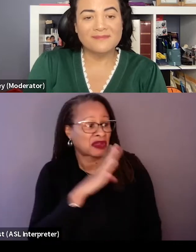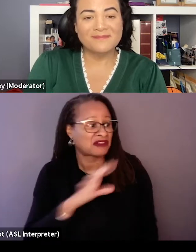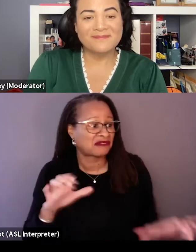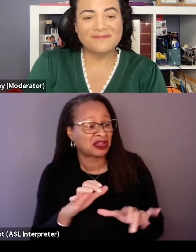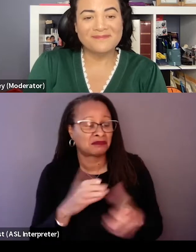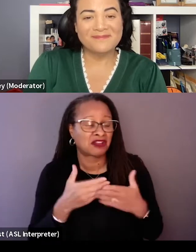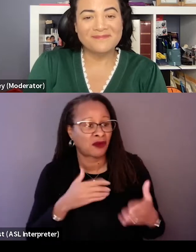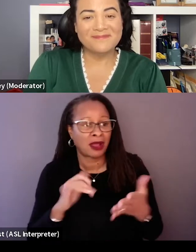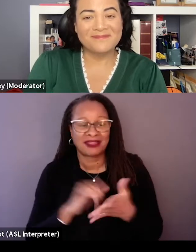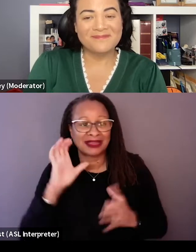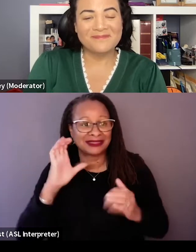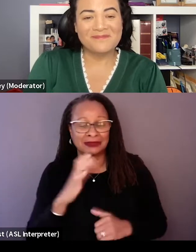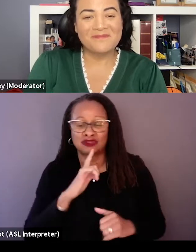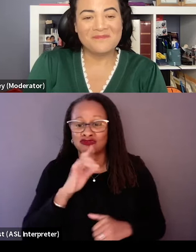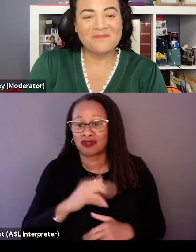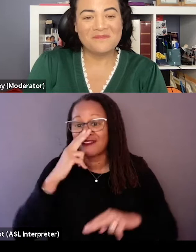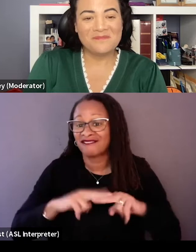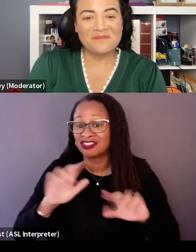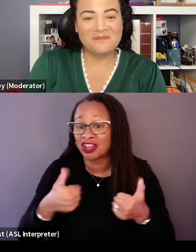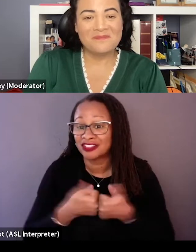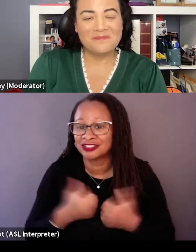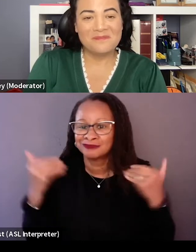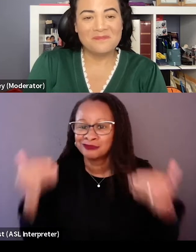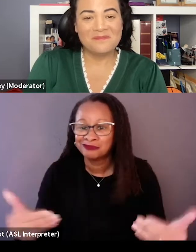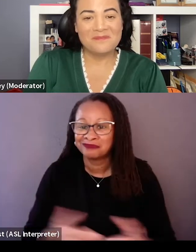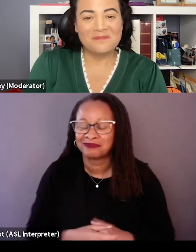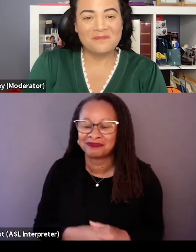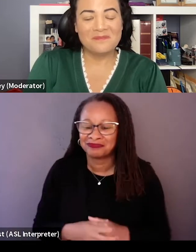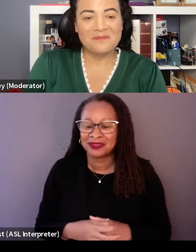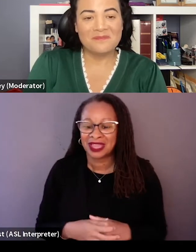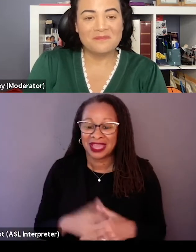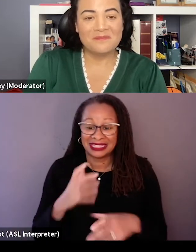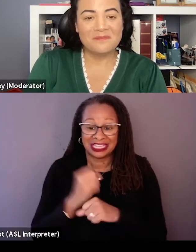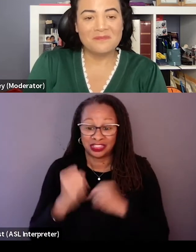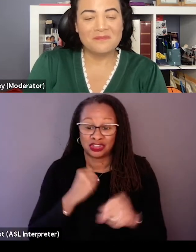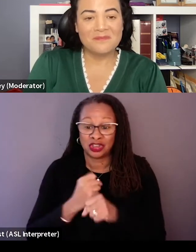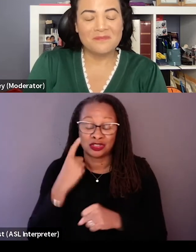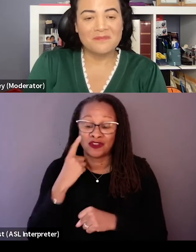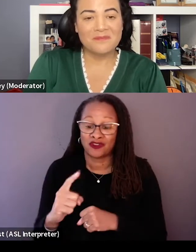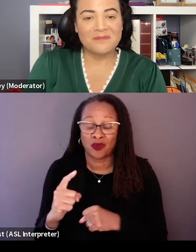but that sounds like a really fun challenge, let's do it." And like I said, it takes years for these shots to come together.